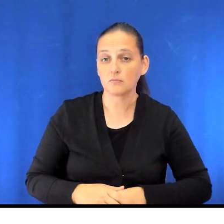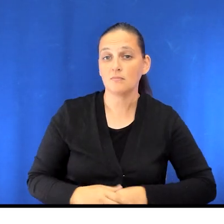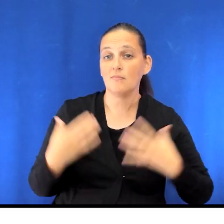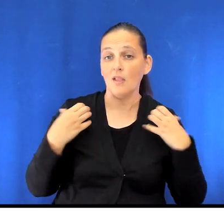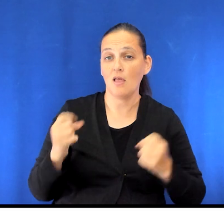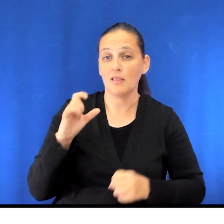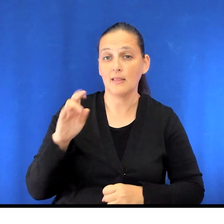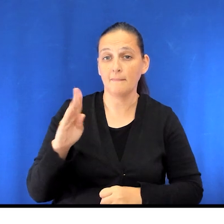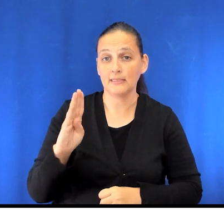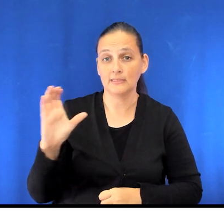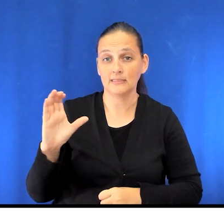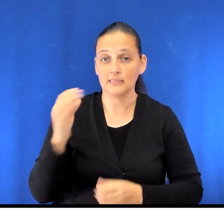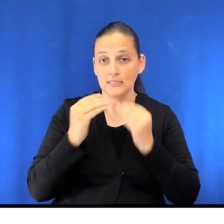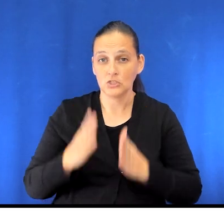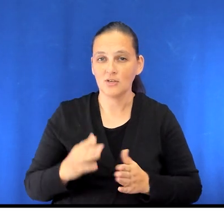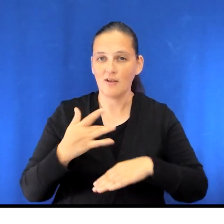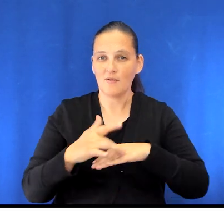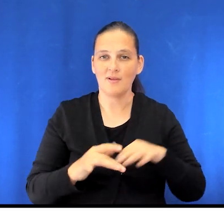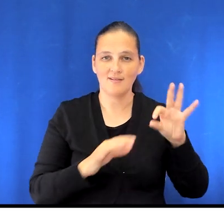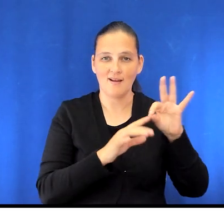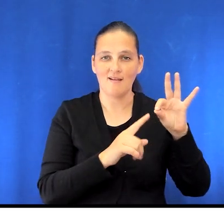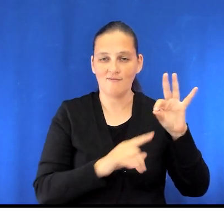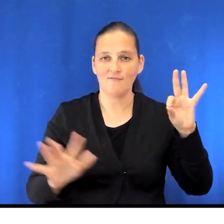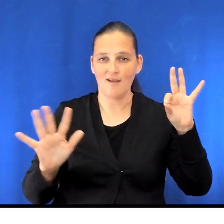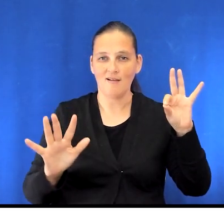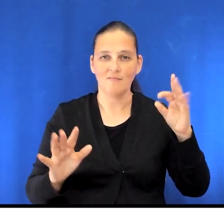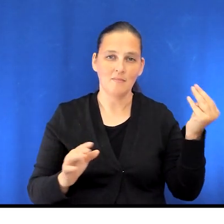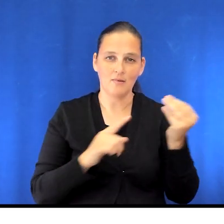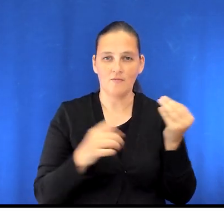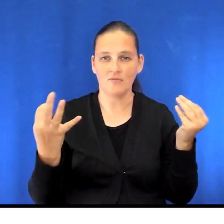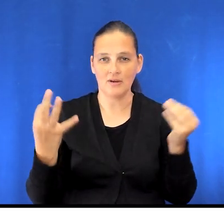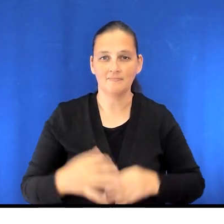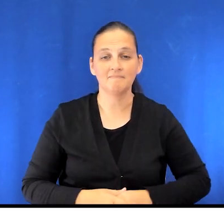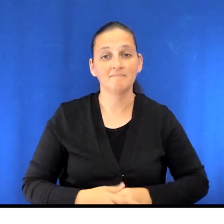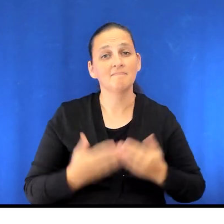are available between 9 a.m. and 5 p.m. Monday to Friday. Thank you for watching.